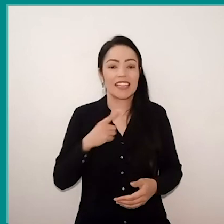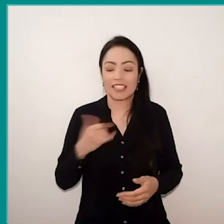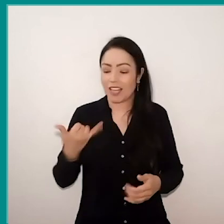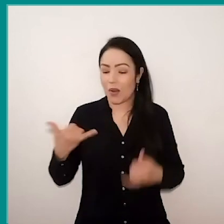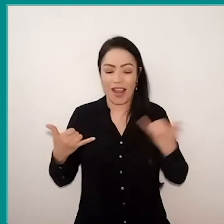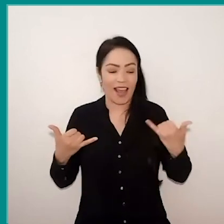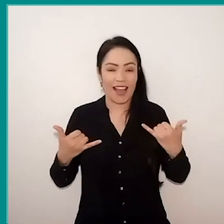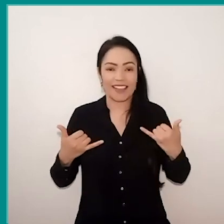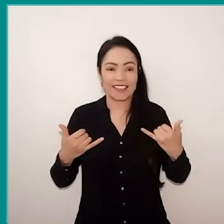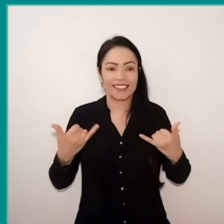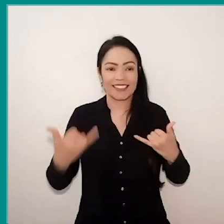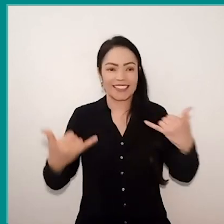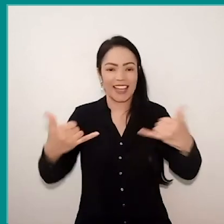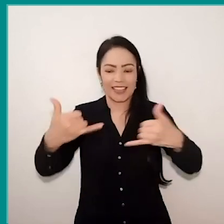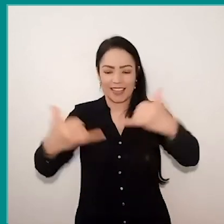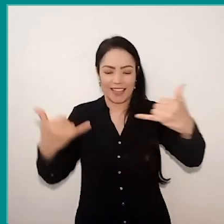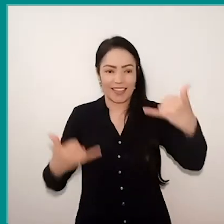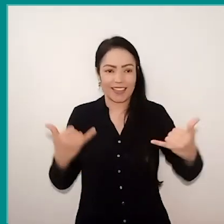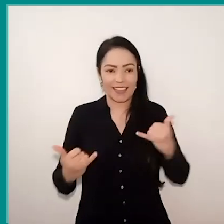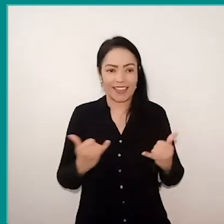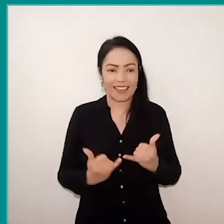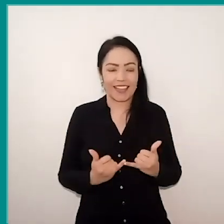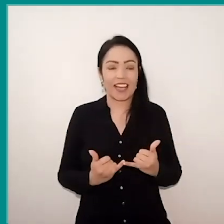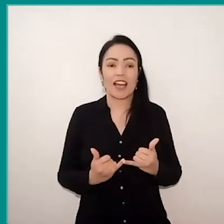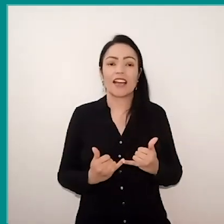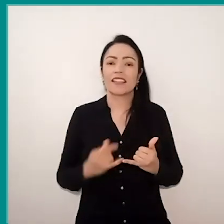I found it interesting that the wheel appeared in yesterday's speech too,